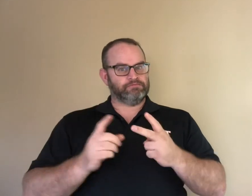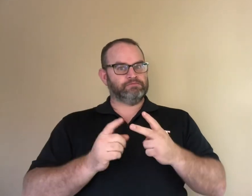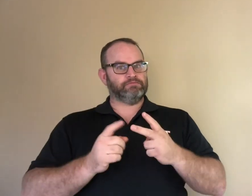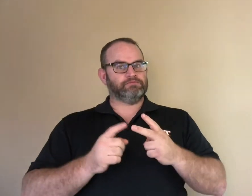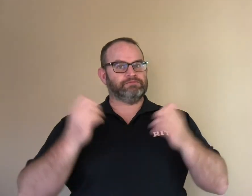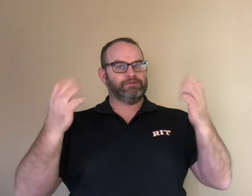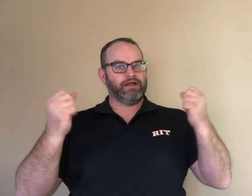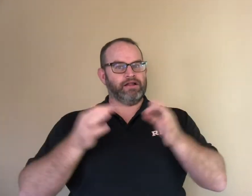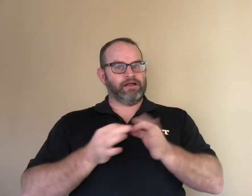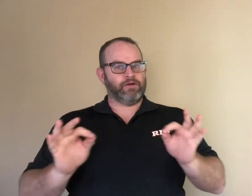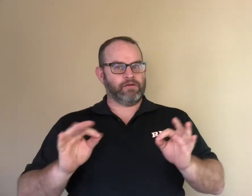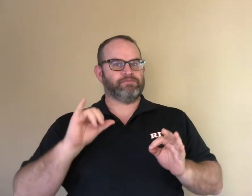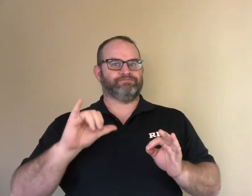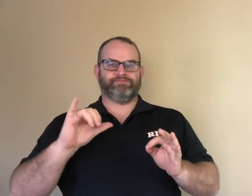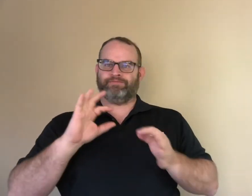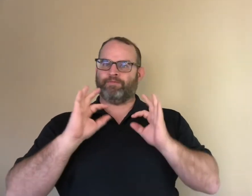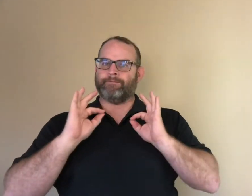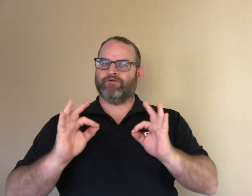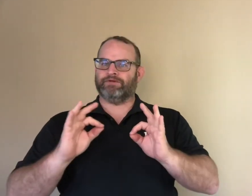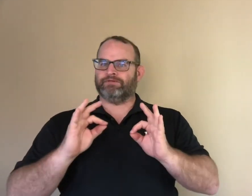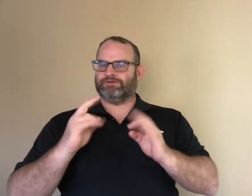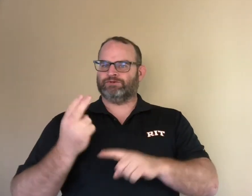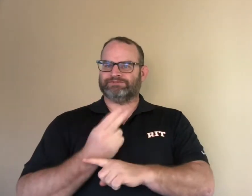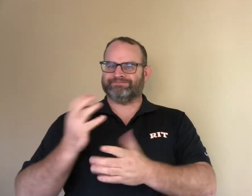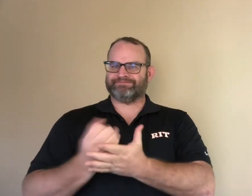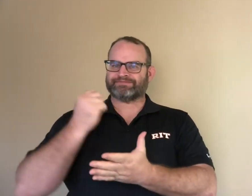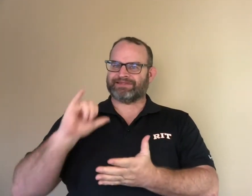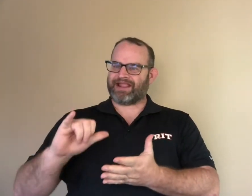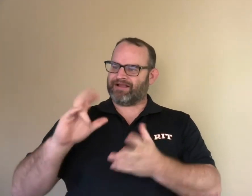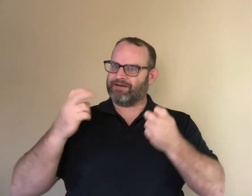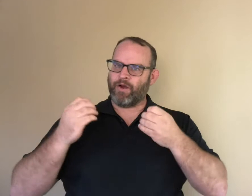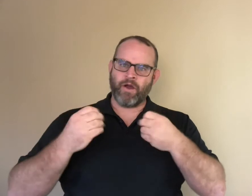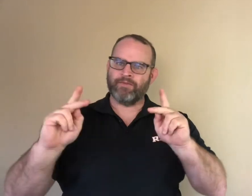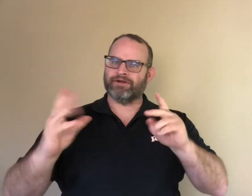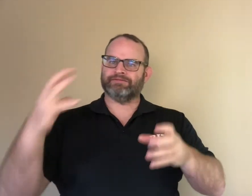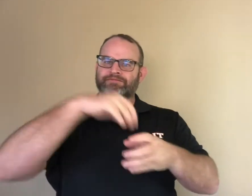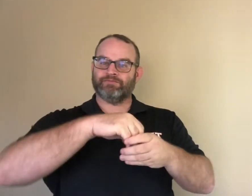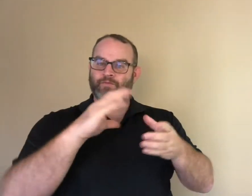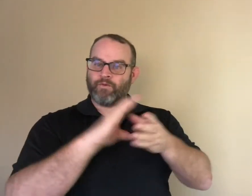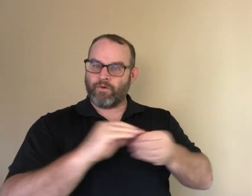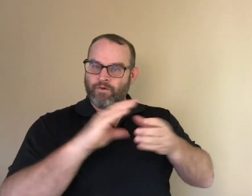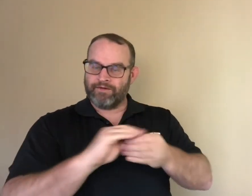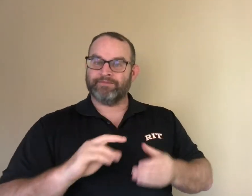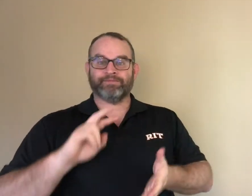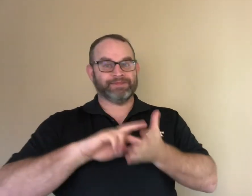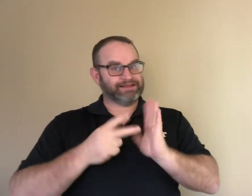Keep in mind, we want to focus on the second one: sign language. It is a perfect opportunity to incorporate a sign language in a story.